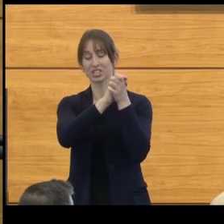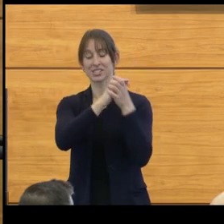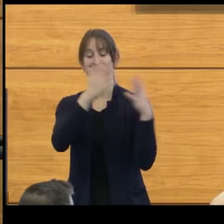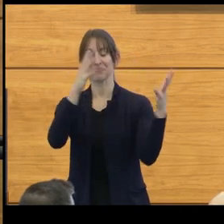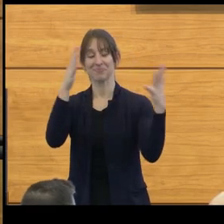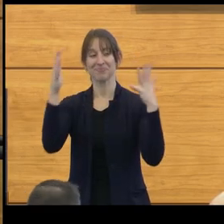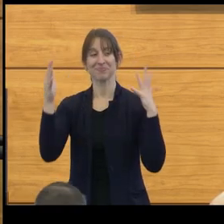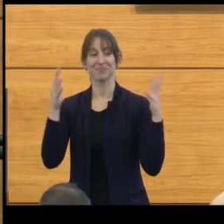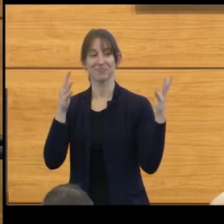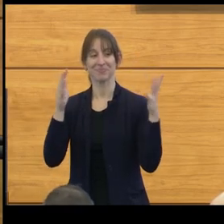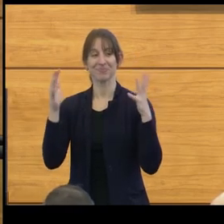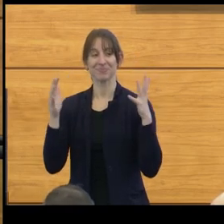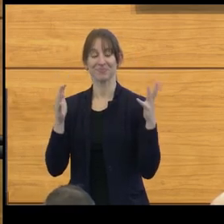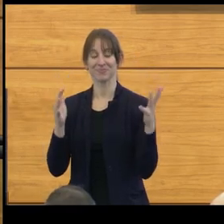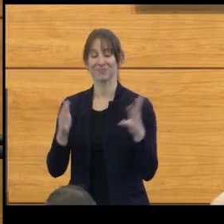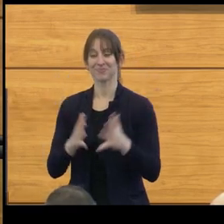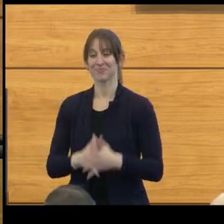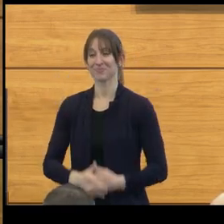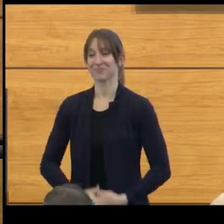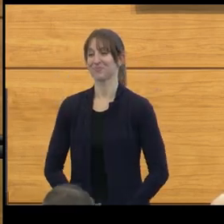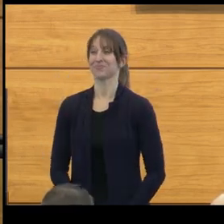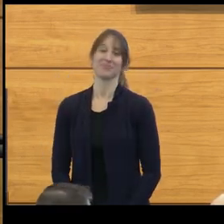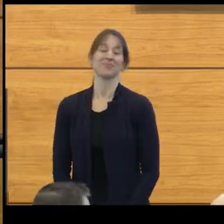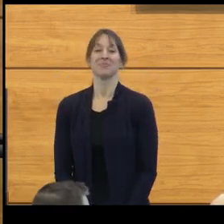(audience applauding)